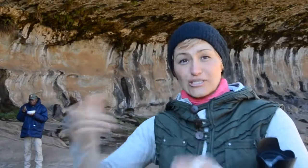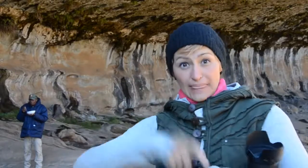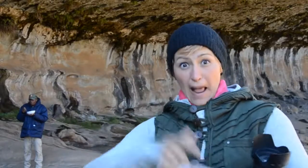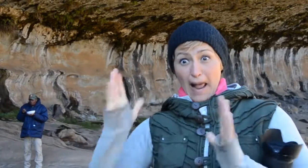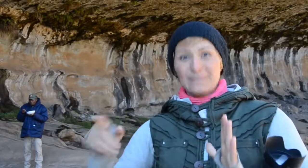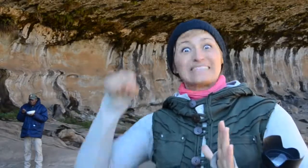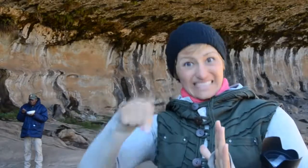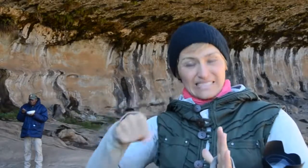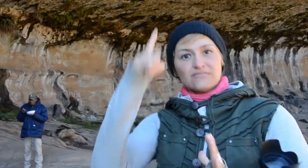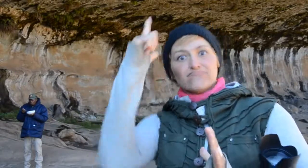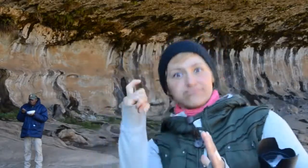of the oldest.